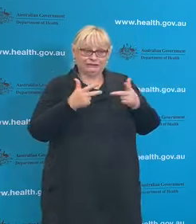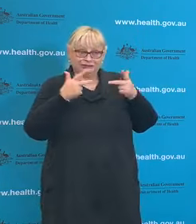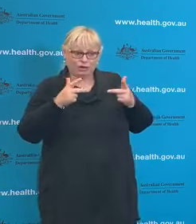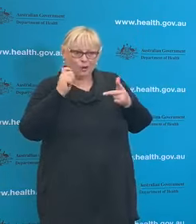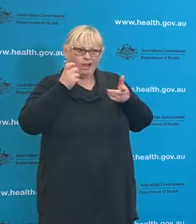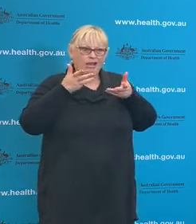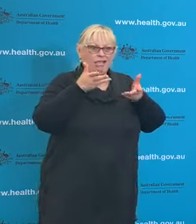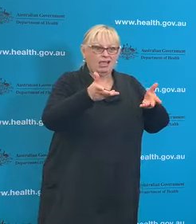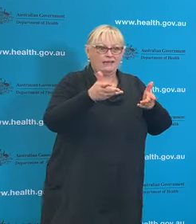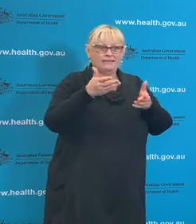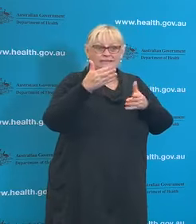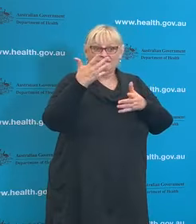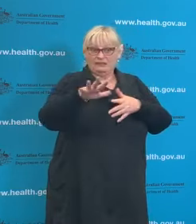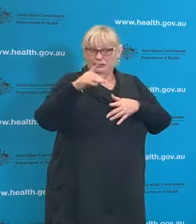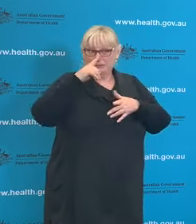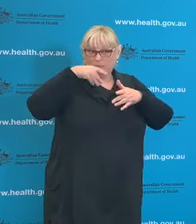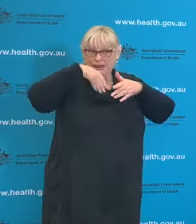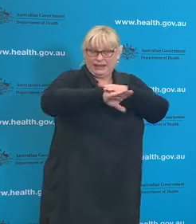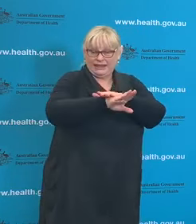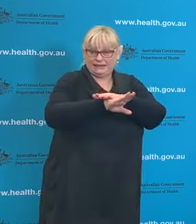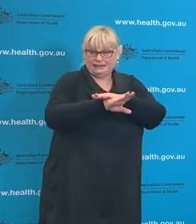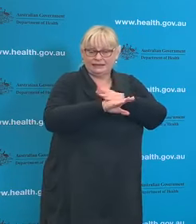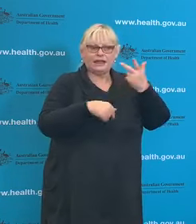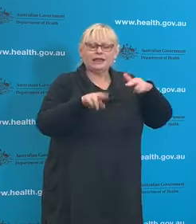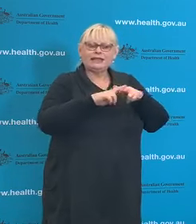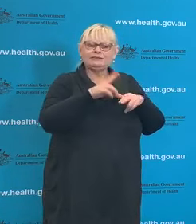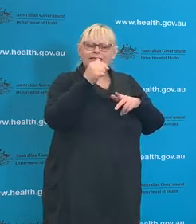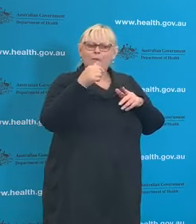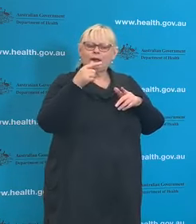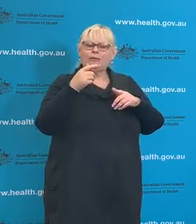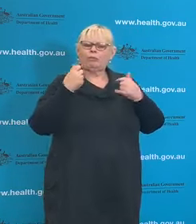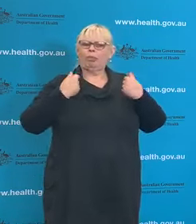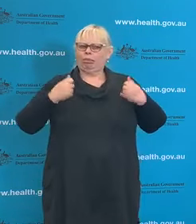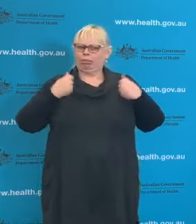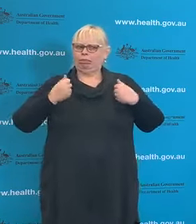What are the chances, if someone who's infected walks into a pub with 50 people,